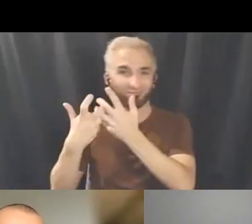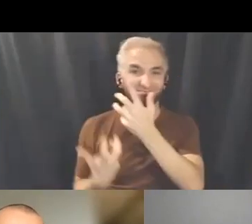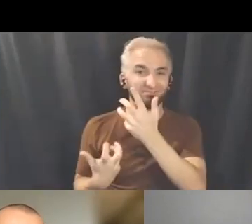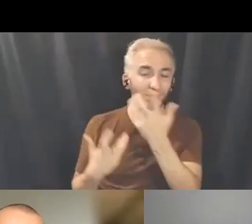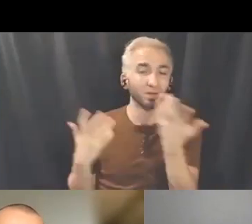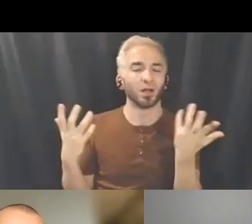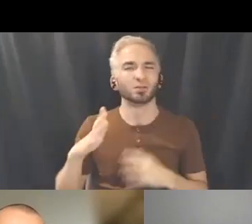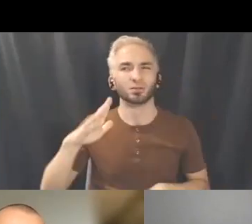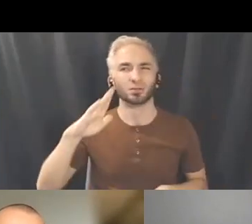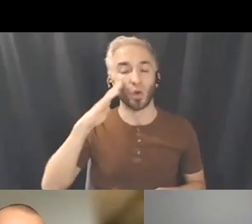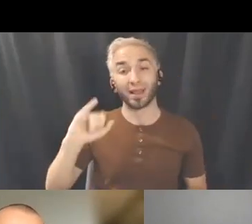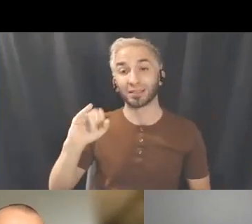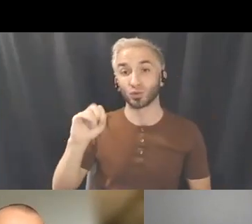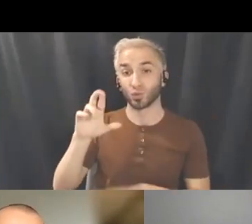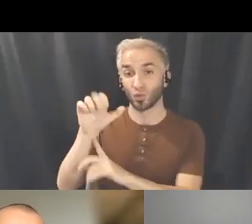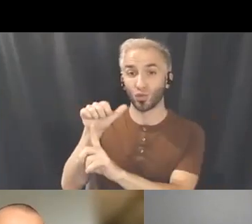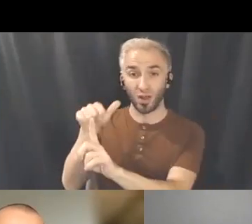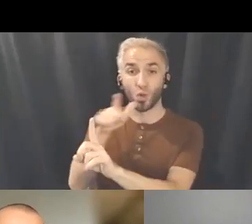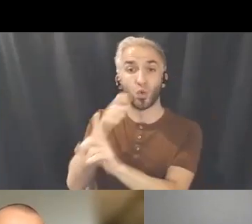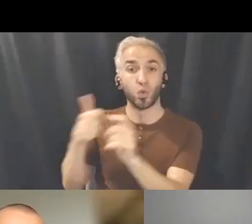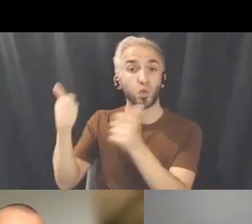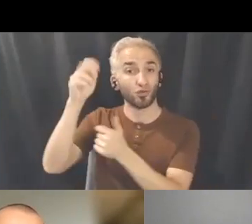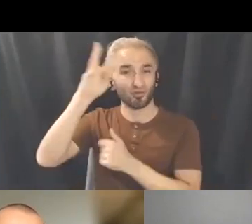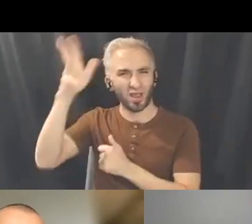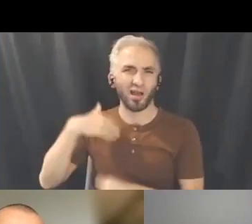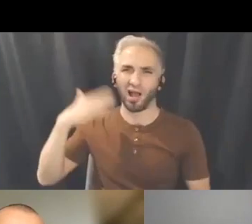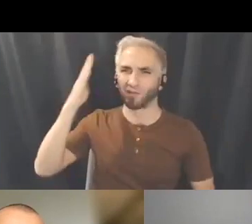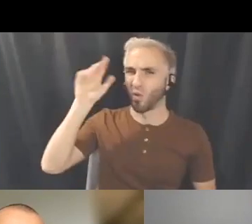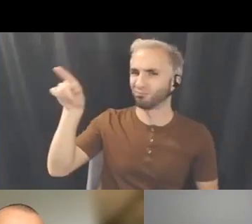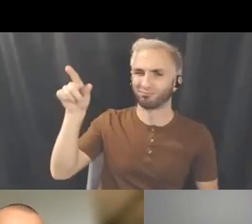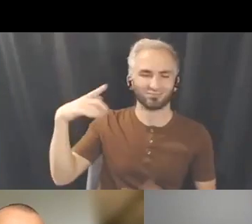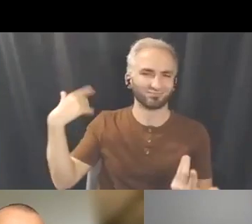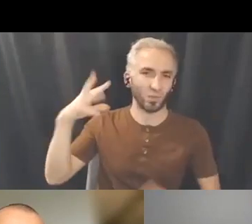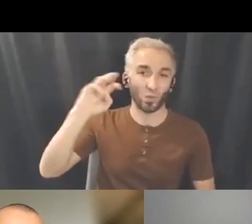Isadora very very well and I realized we have similar brain. We think similarly and